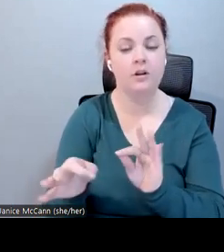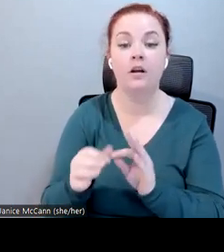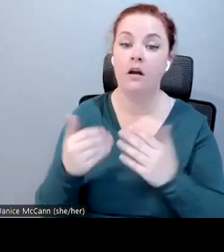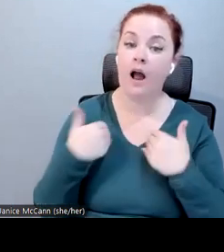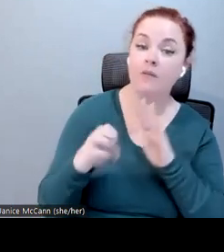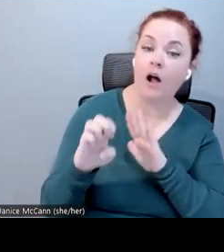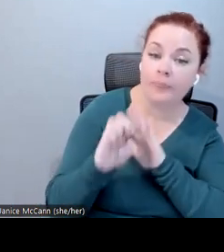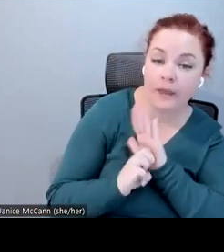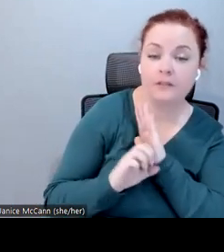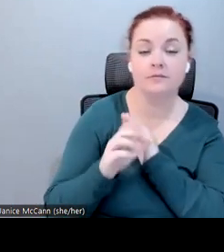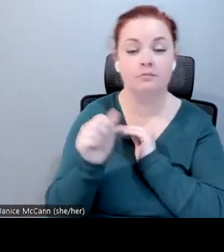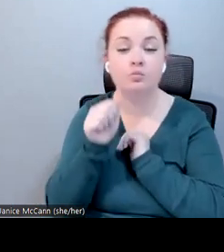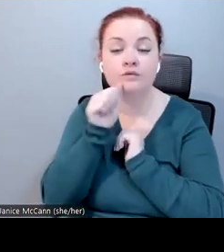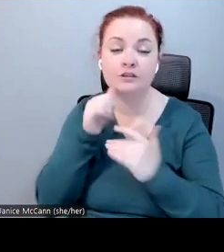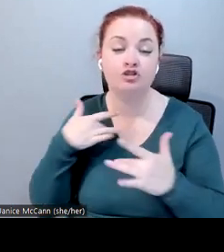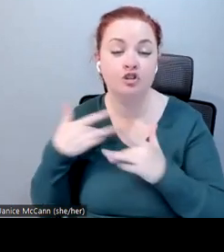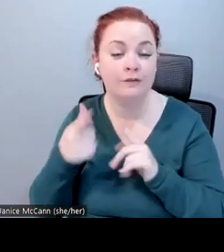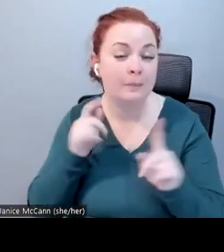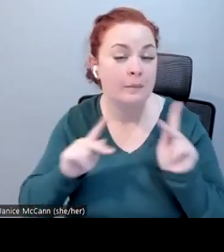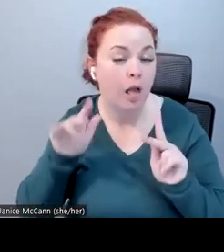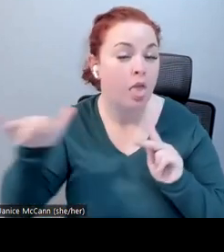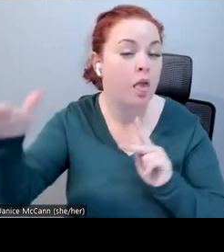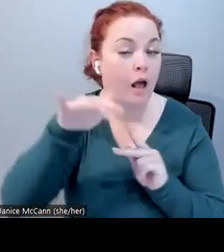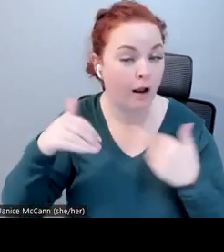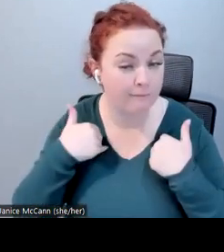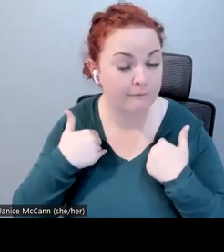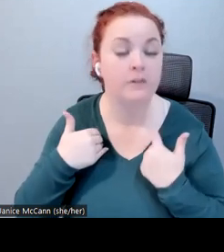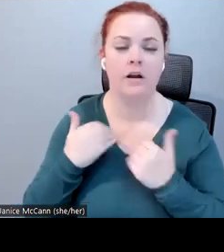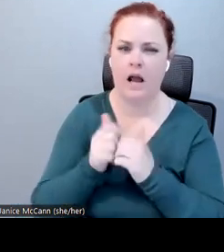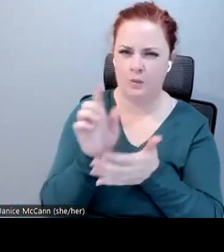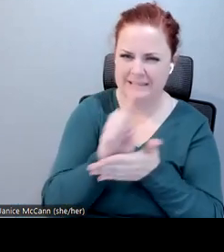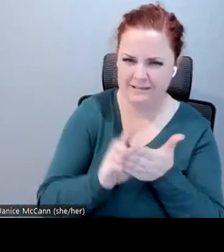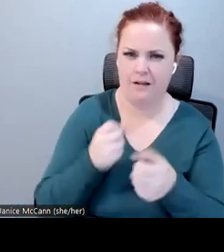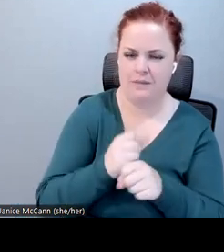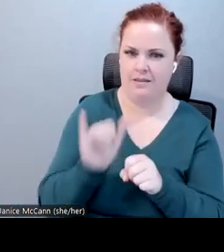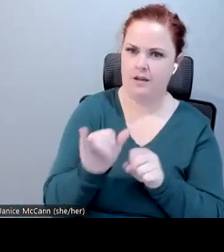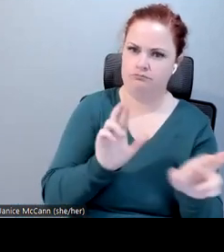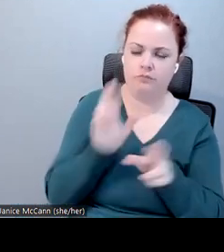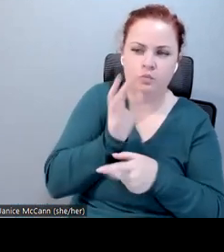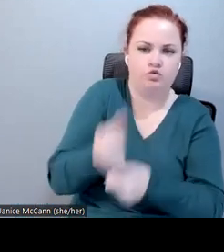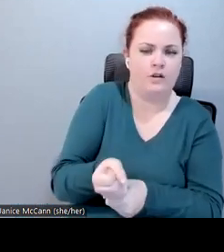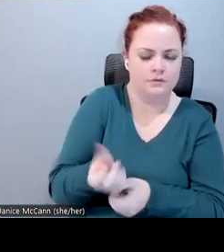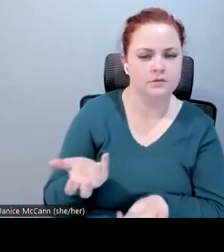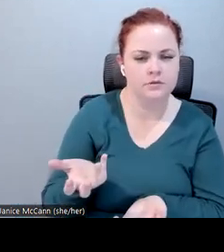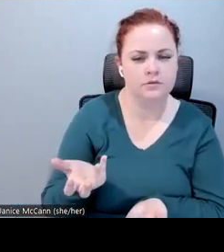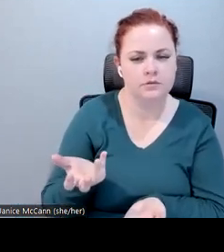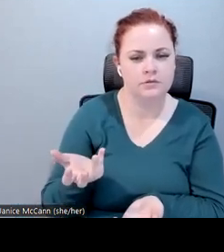concerns people have, and how do we design for trust? The second